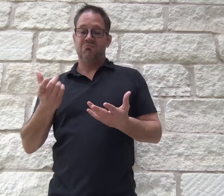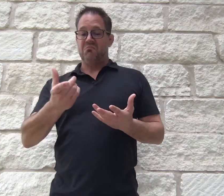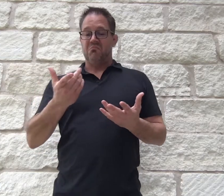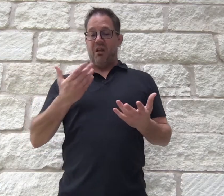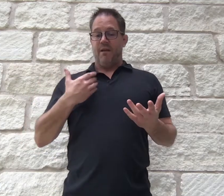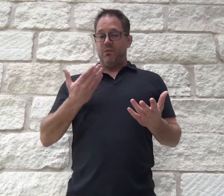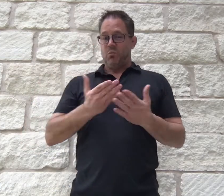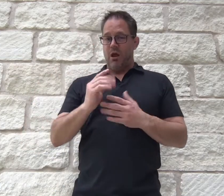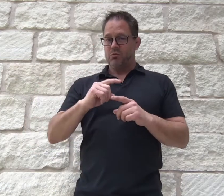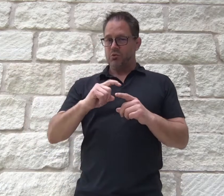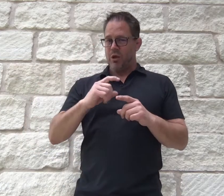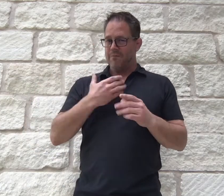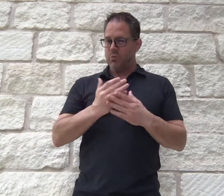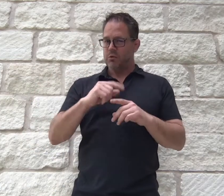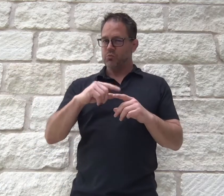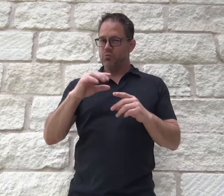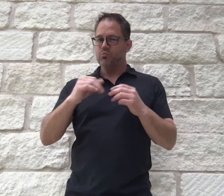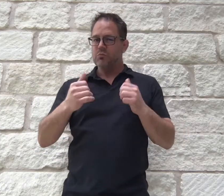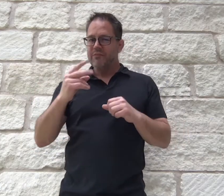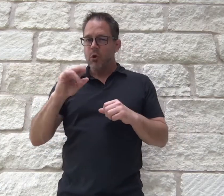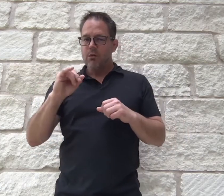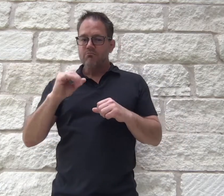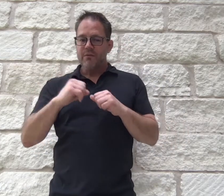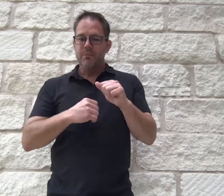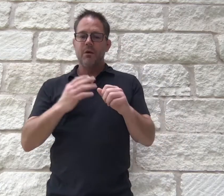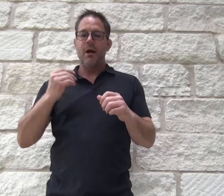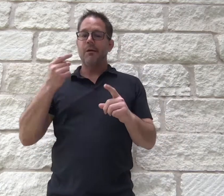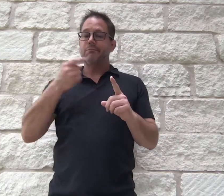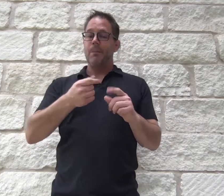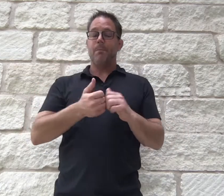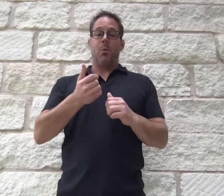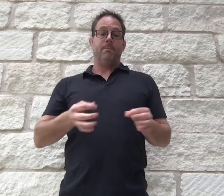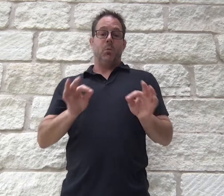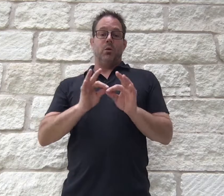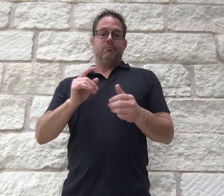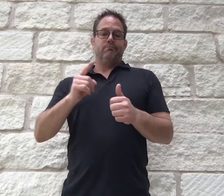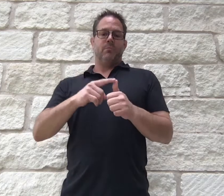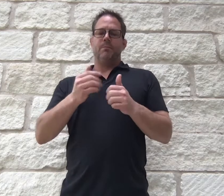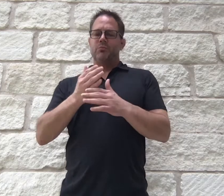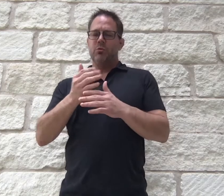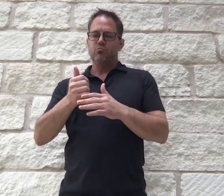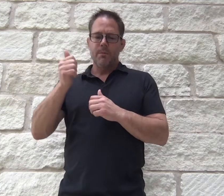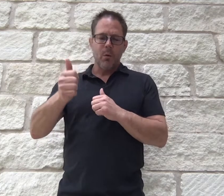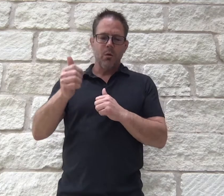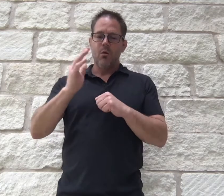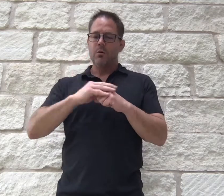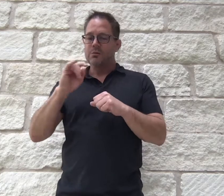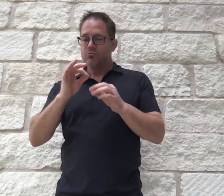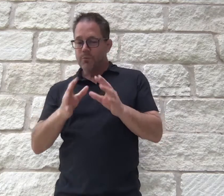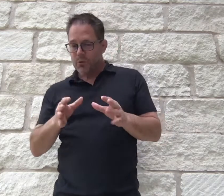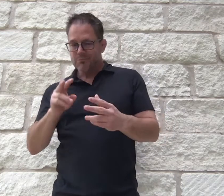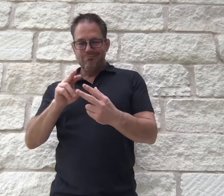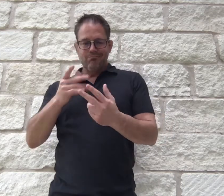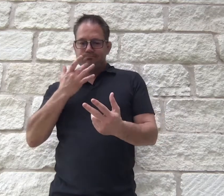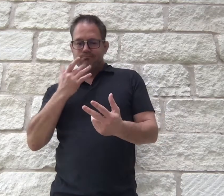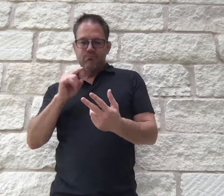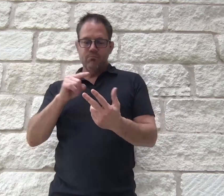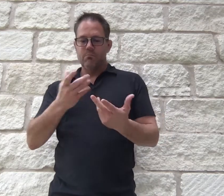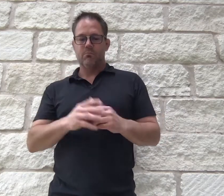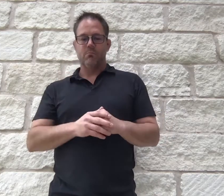the freedom to choose the VRI platform, device, interpreter preference, and, most importantly, between remote and on-site interpreting, it could remove the stigma